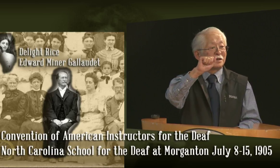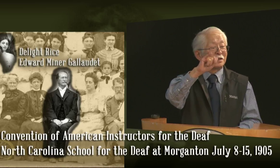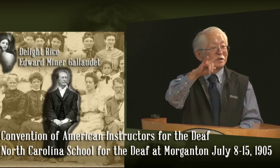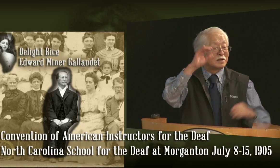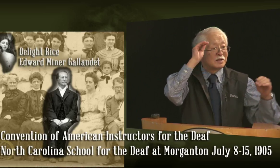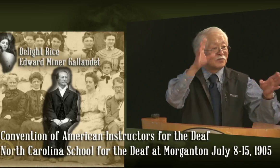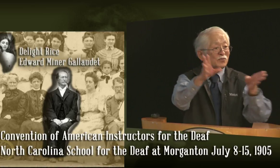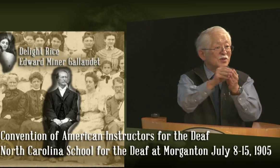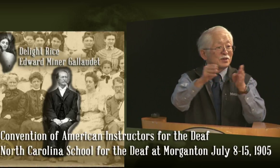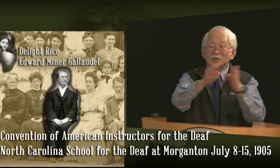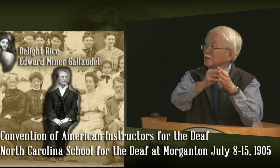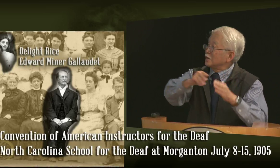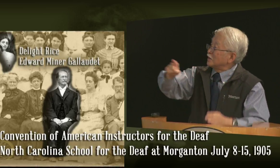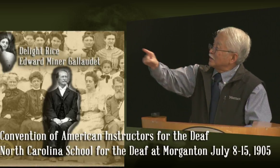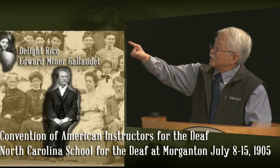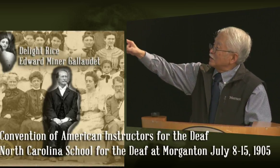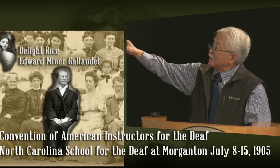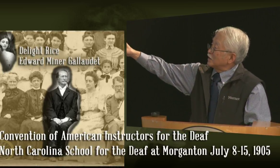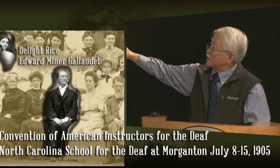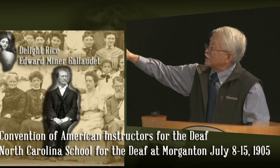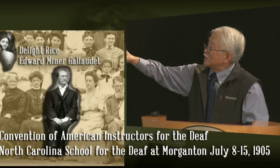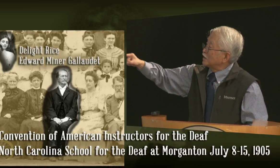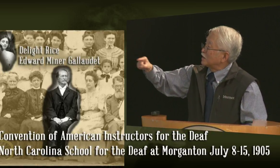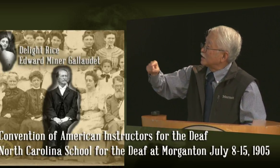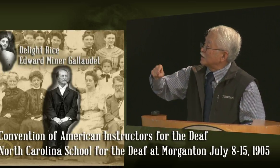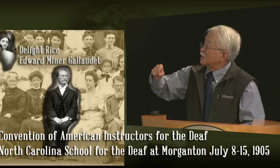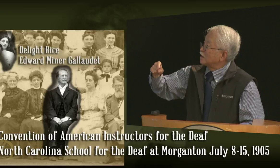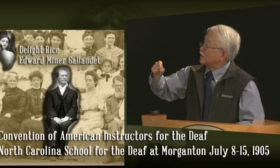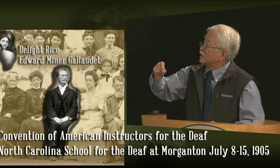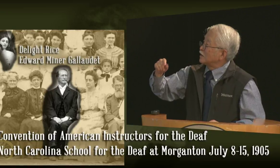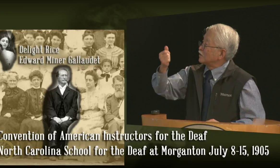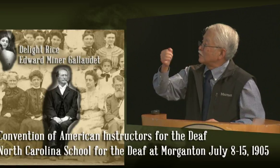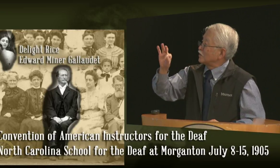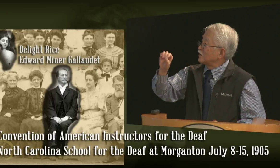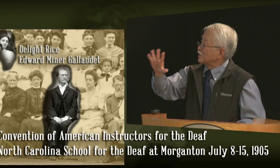Here we have the CAID, the Convention of American Instructors for the Deaf,